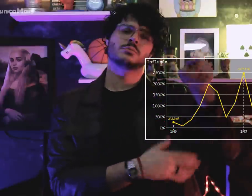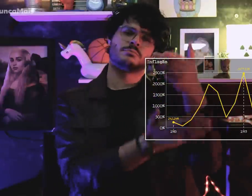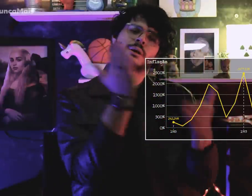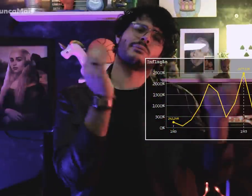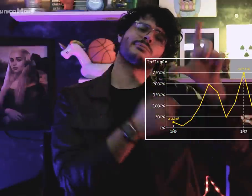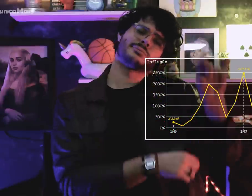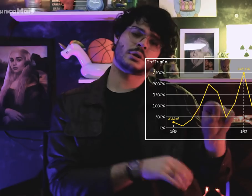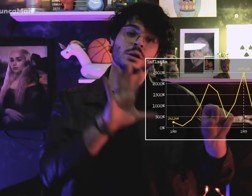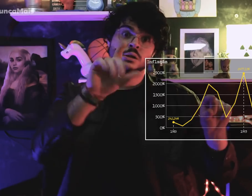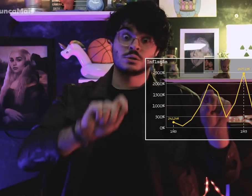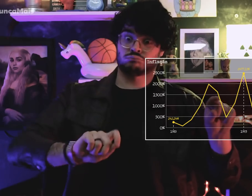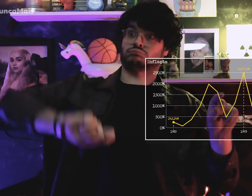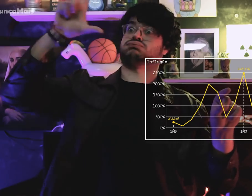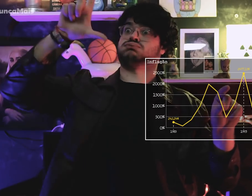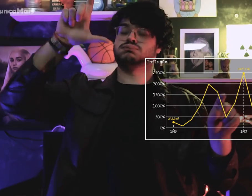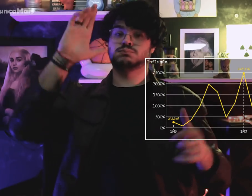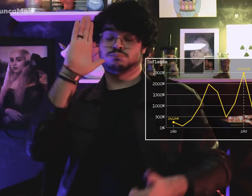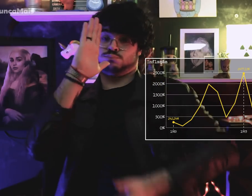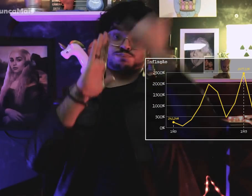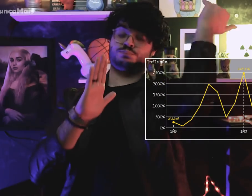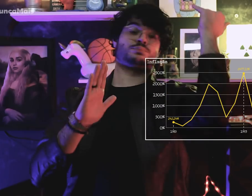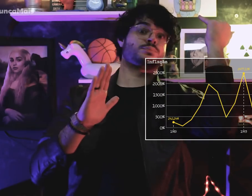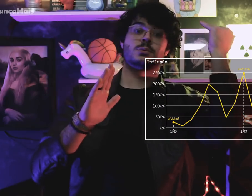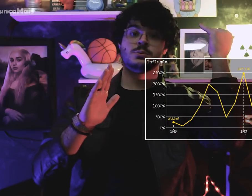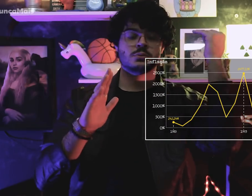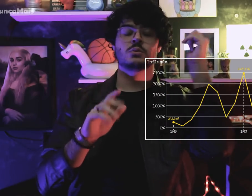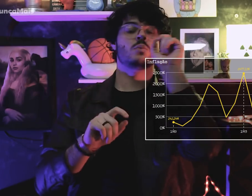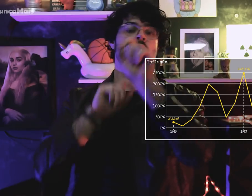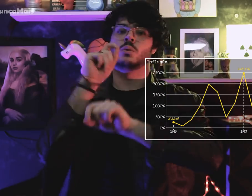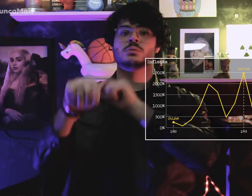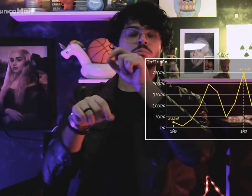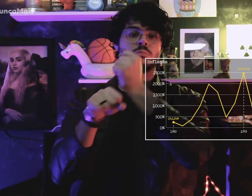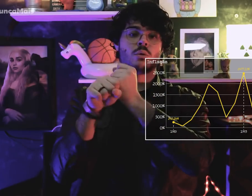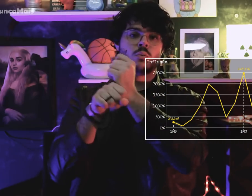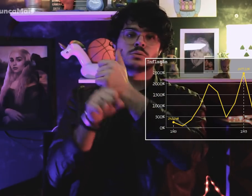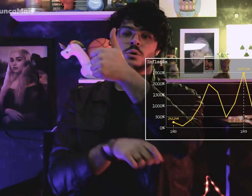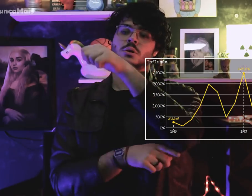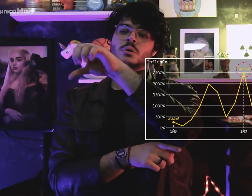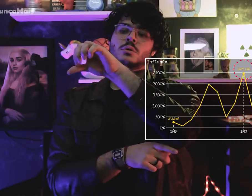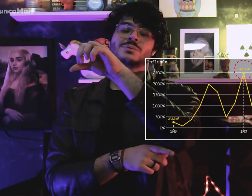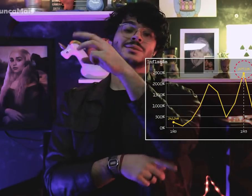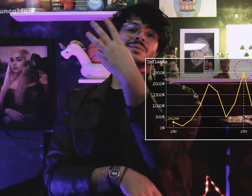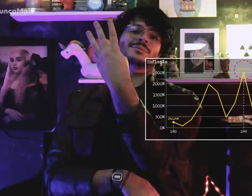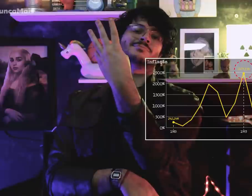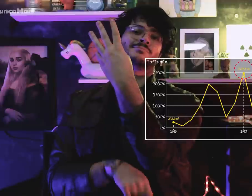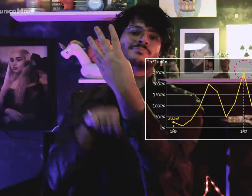perdendo apenas para primeira inflação mais alta do Brasil em 1993,